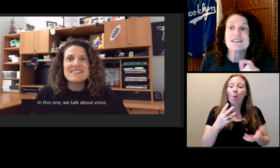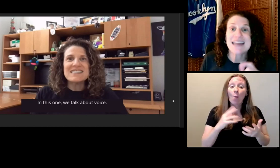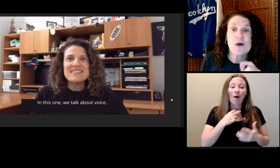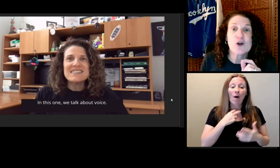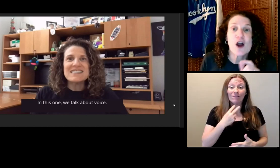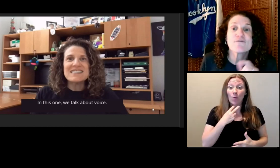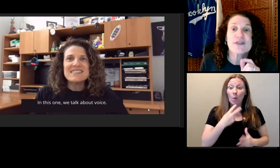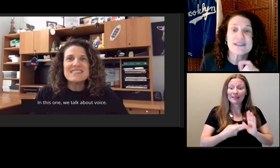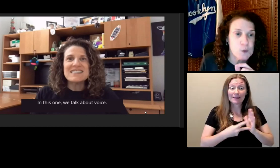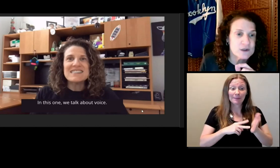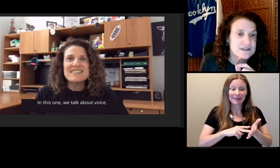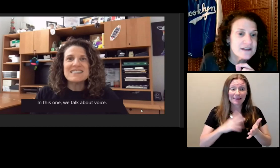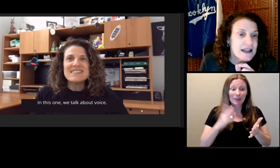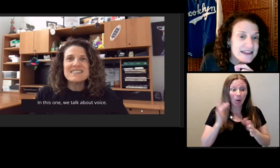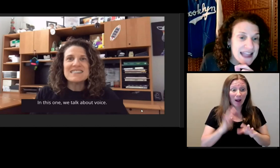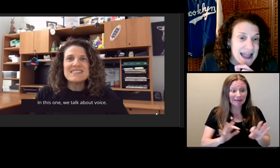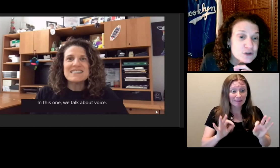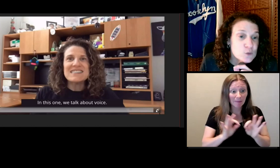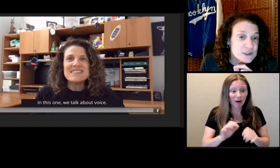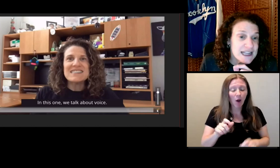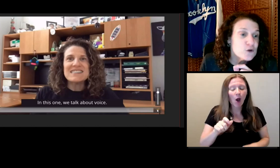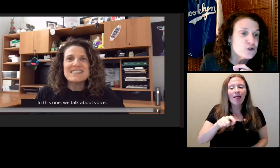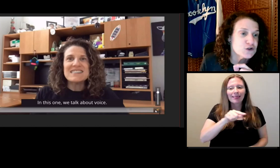I'm gonna turn the sound off for this one.